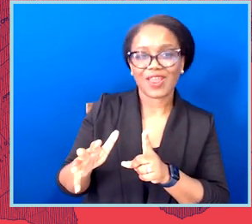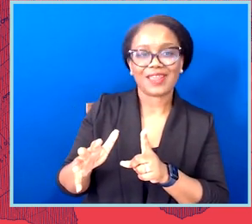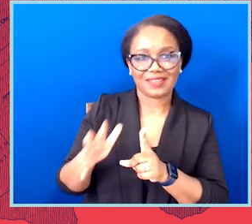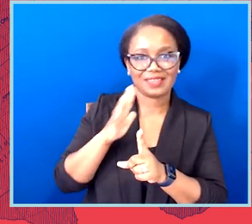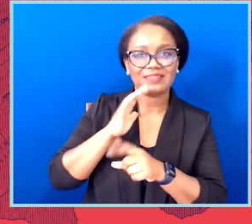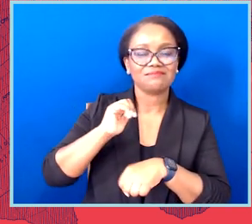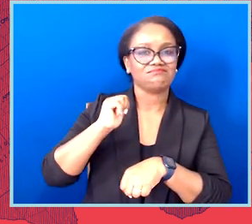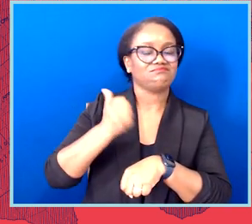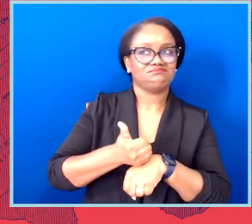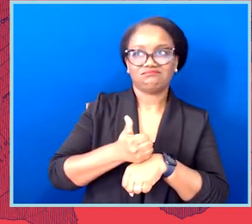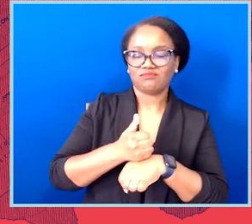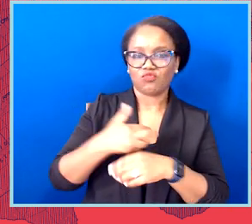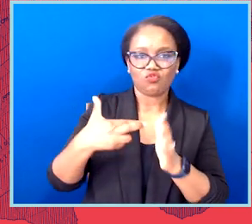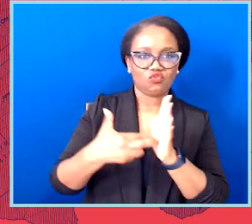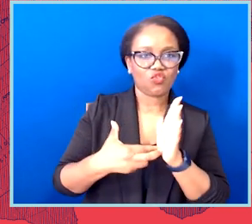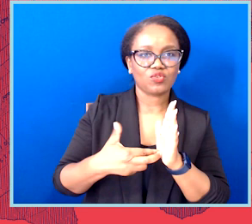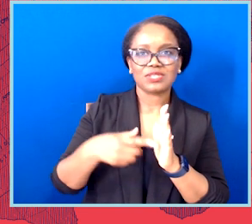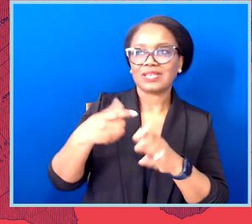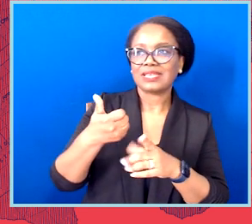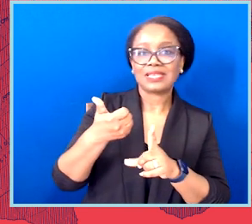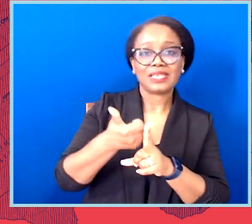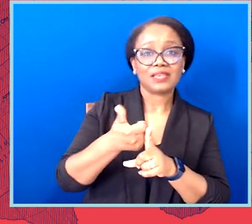to wrestle with the girls and faced a significant amount of harassment.